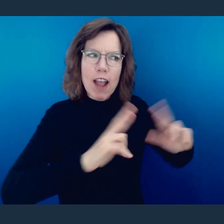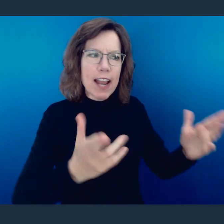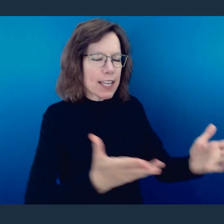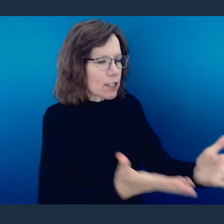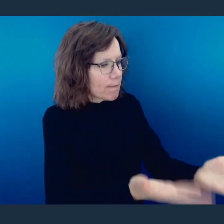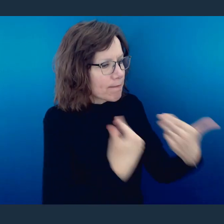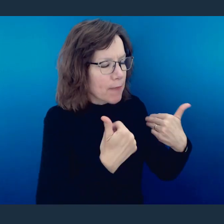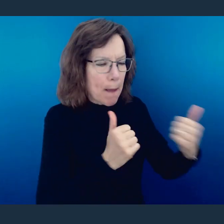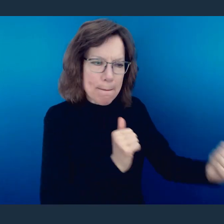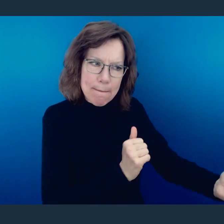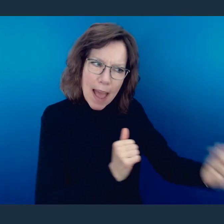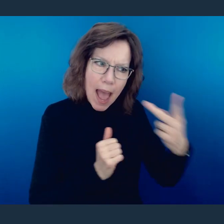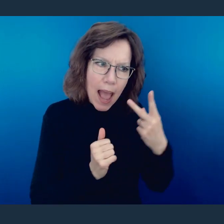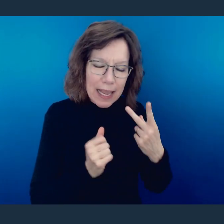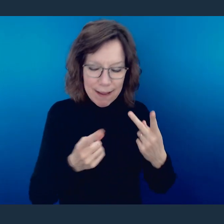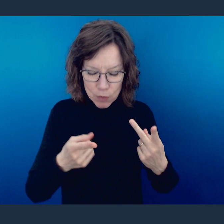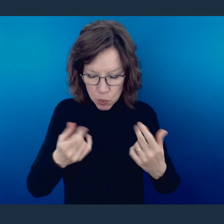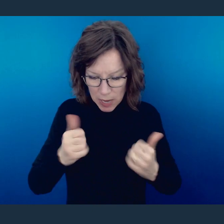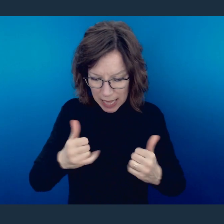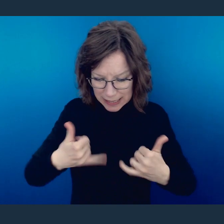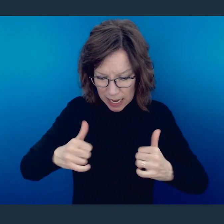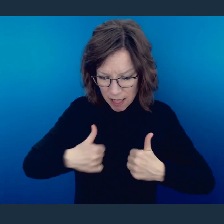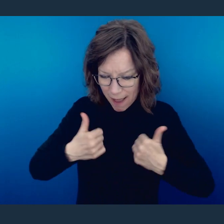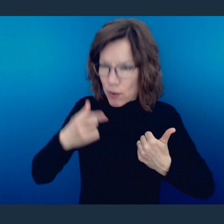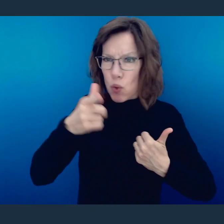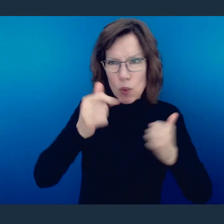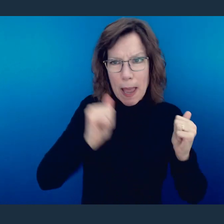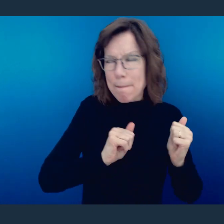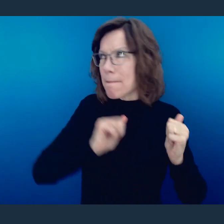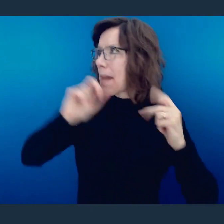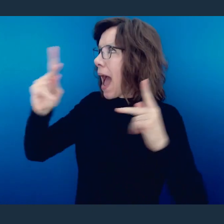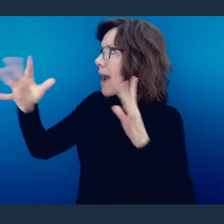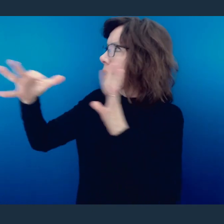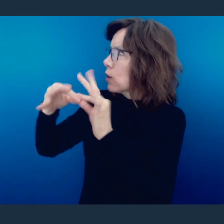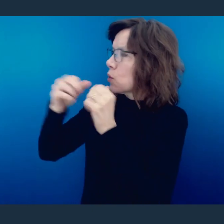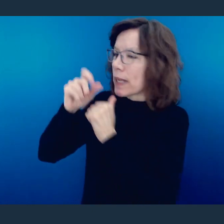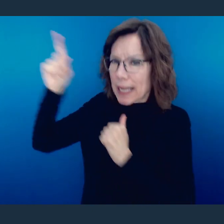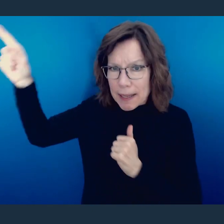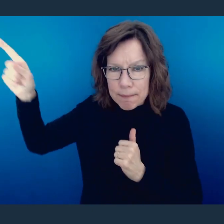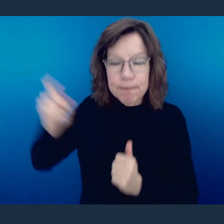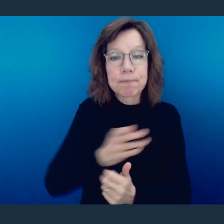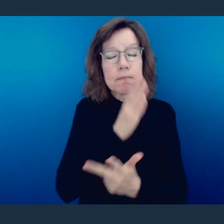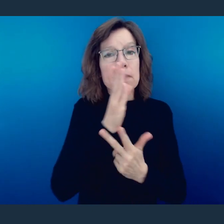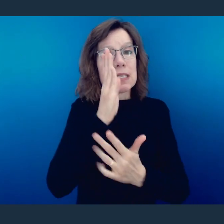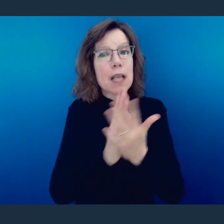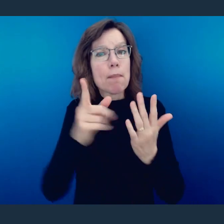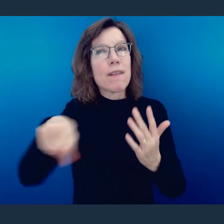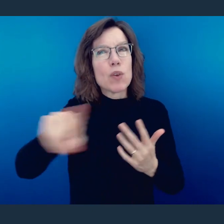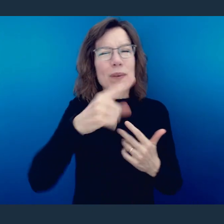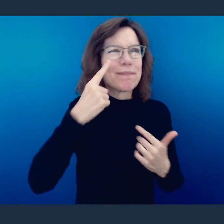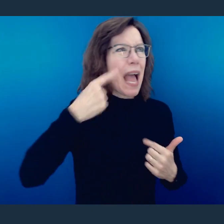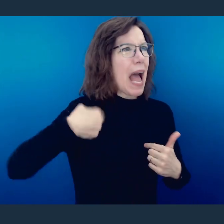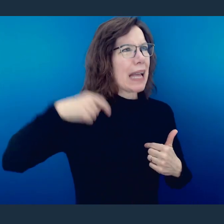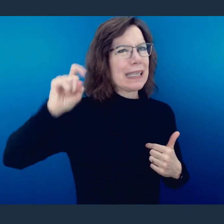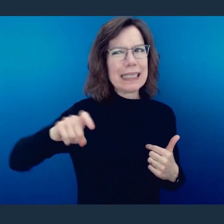His arms open for you to return. And as long as you have breath in your body, you can return to Him. And for those of you who are saying, I need